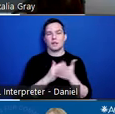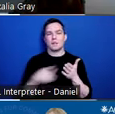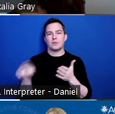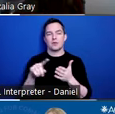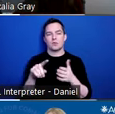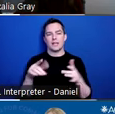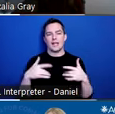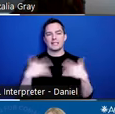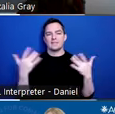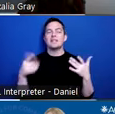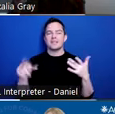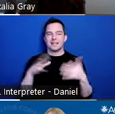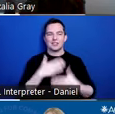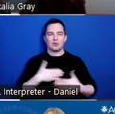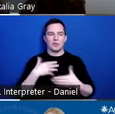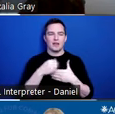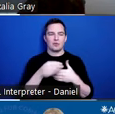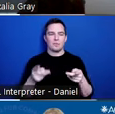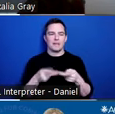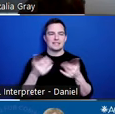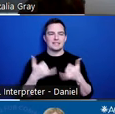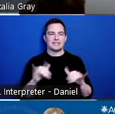can still enjoy the outdoor space, but elevated instead of on ground.